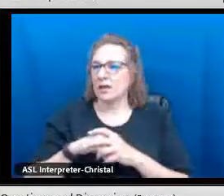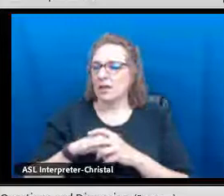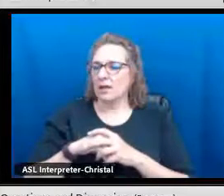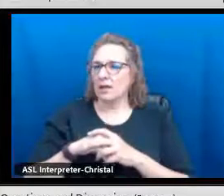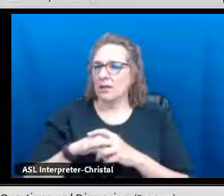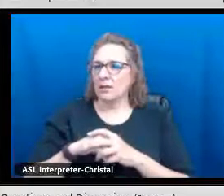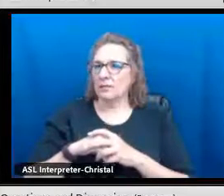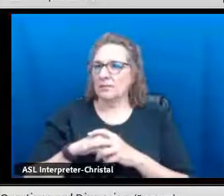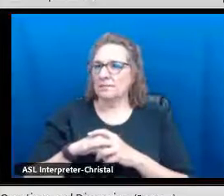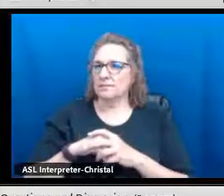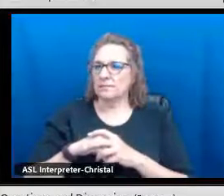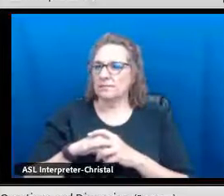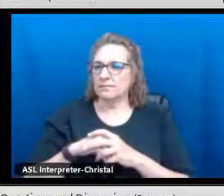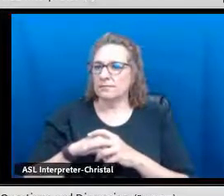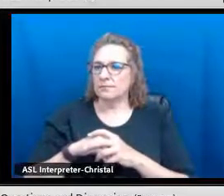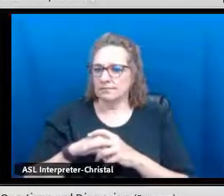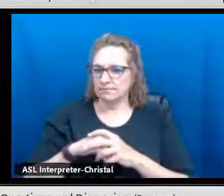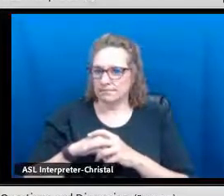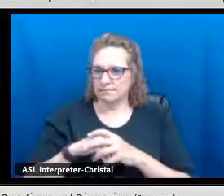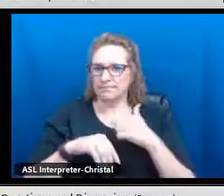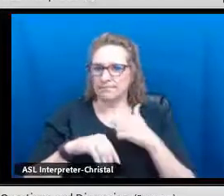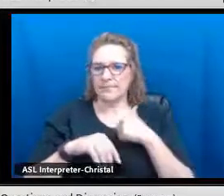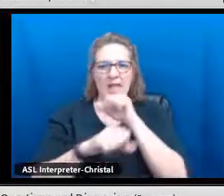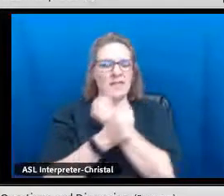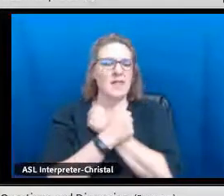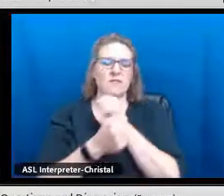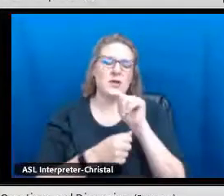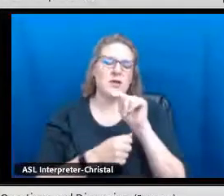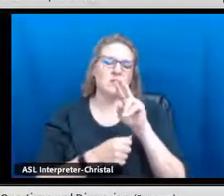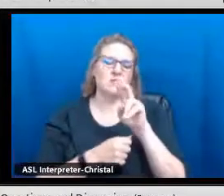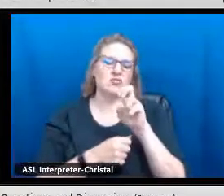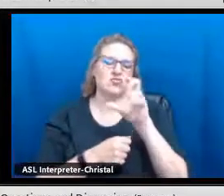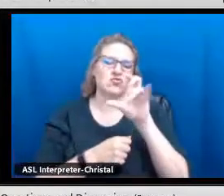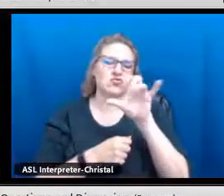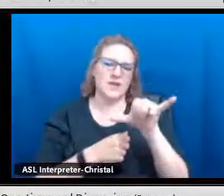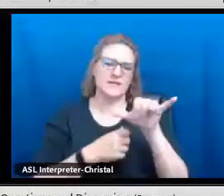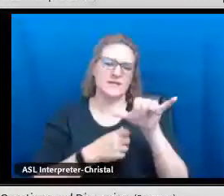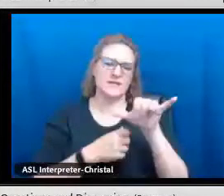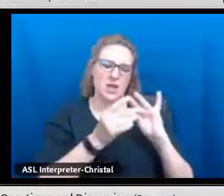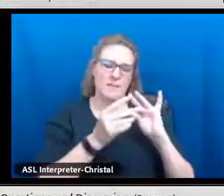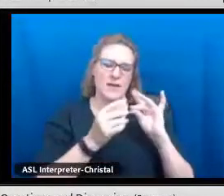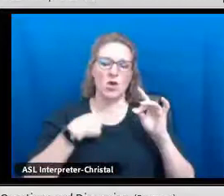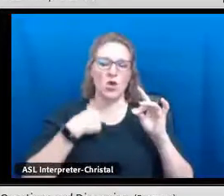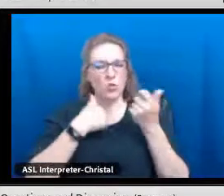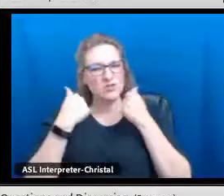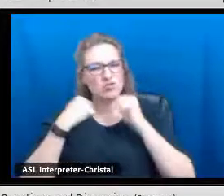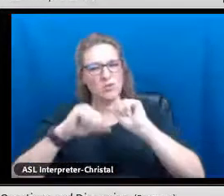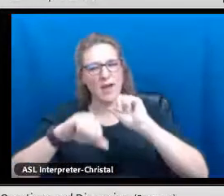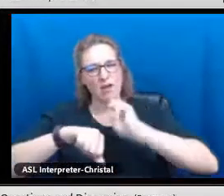Can you hear me? Yes. Okay, perfect. Yes.